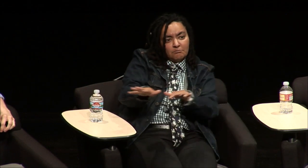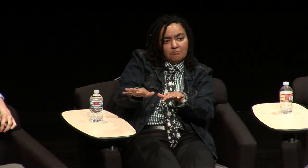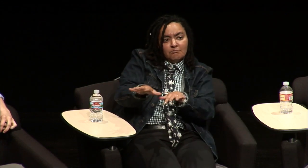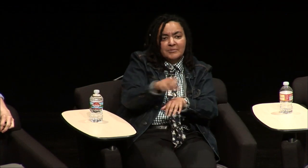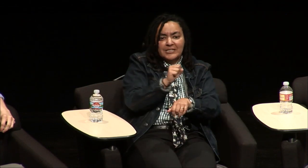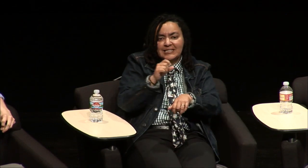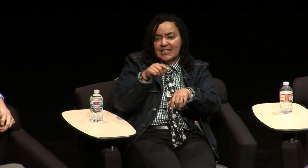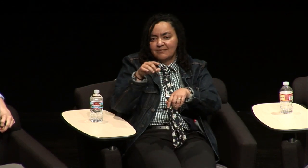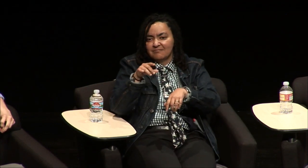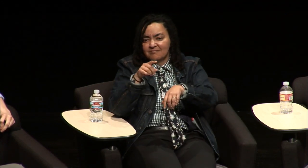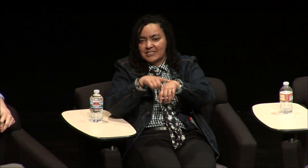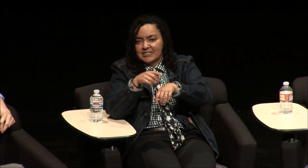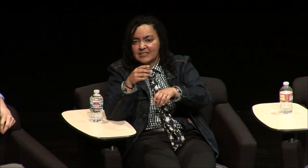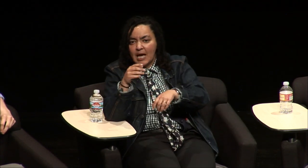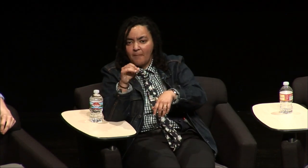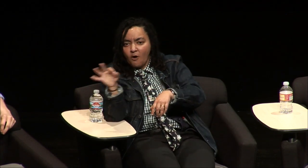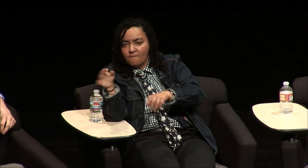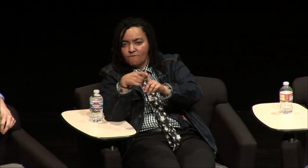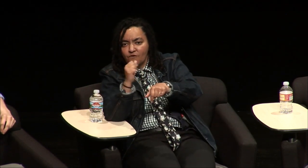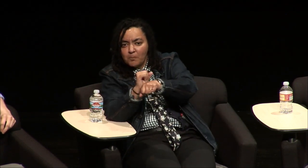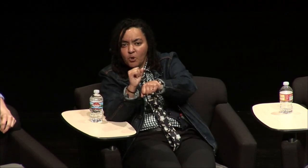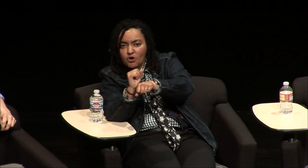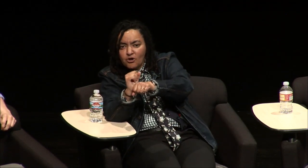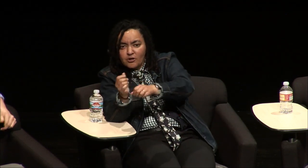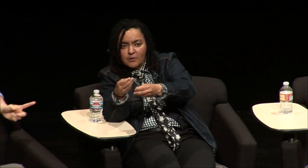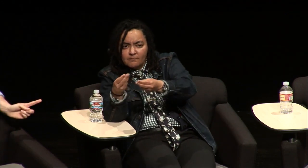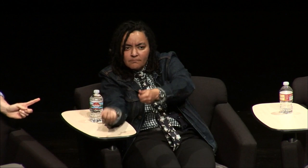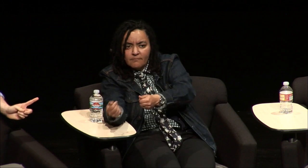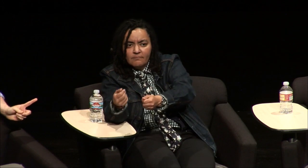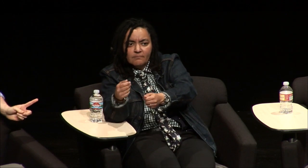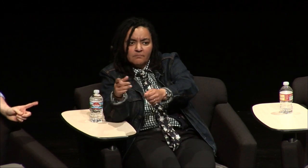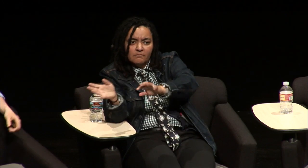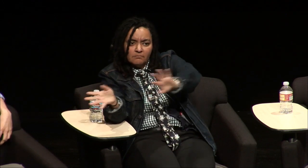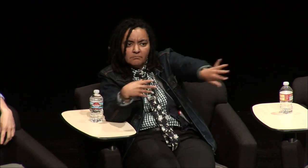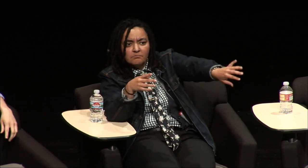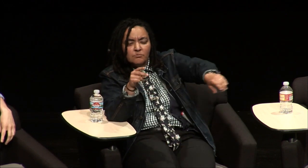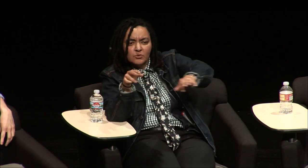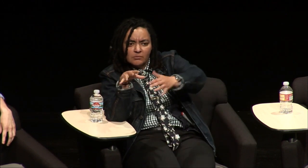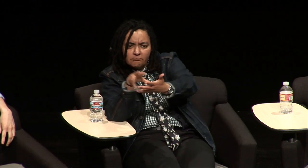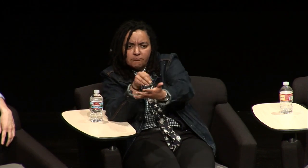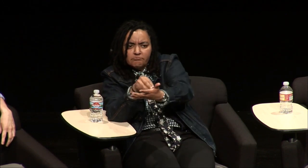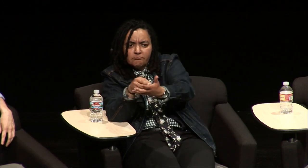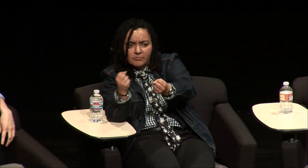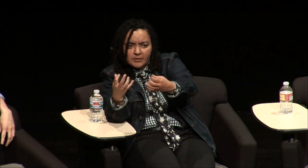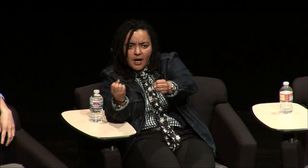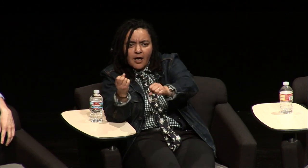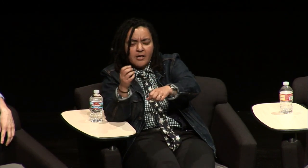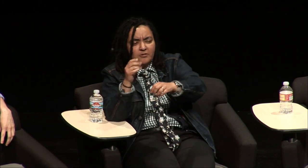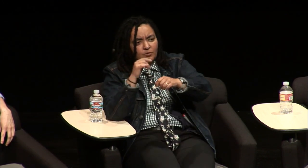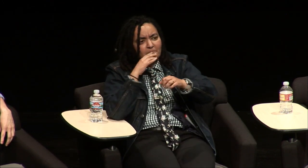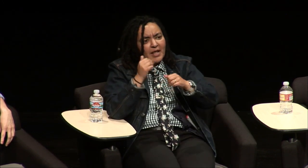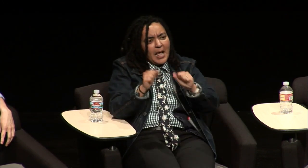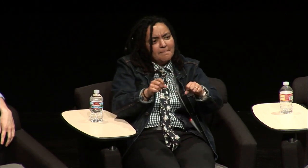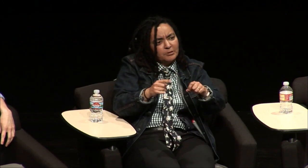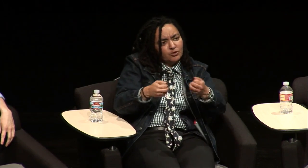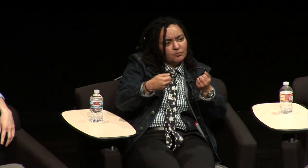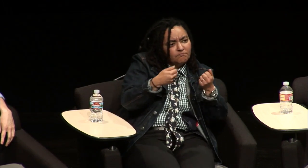the country that could have access to have maybe once you find out you have a deaf child you get four weeks off and you just go when you learn ASL to be